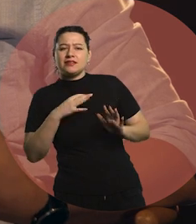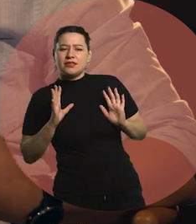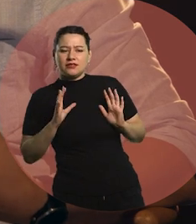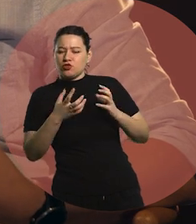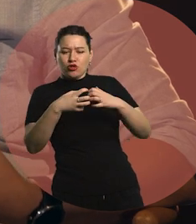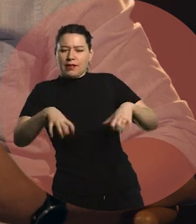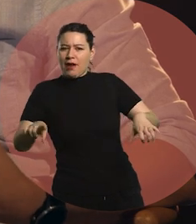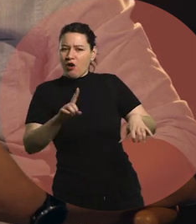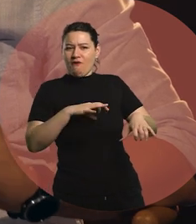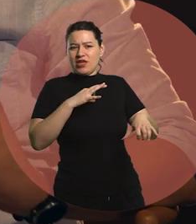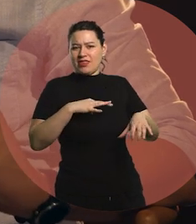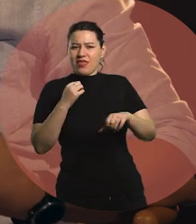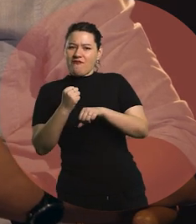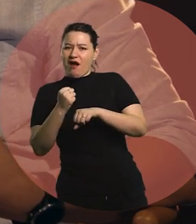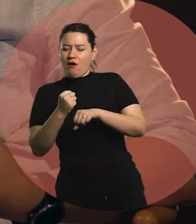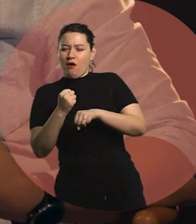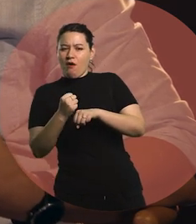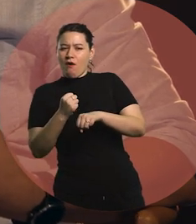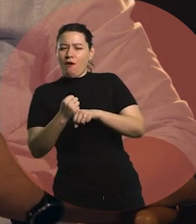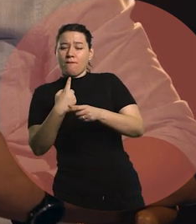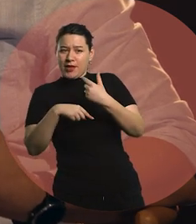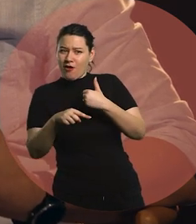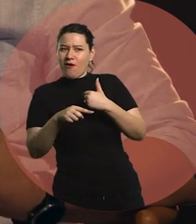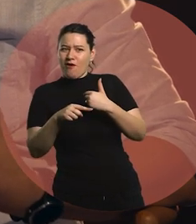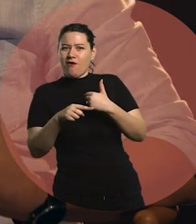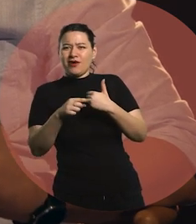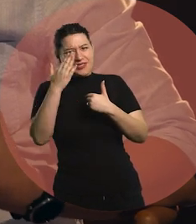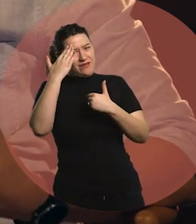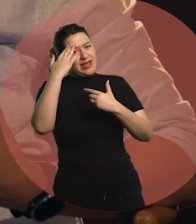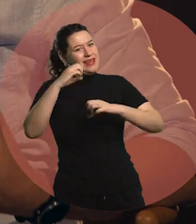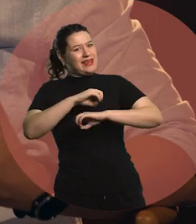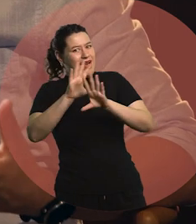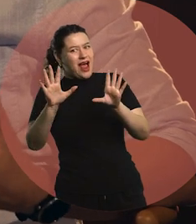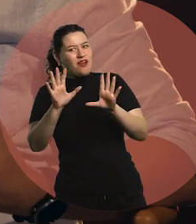However, you are clear about the categories into which